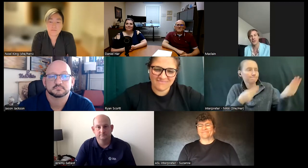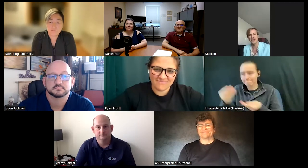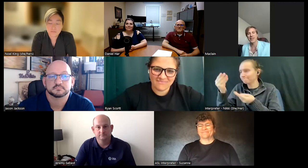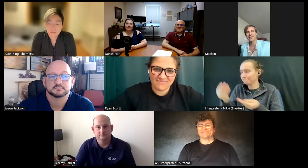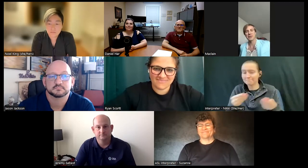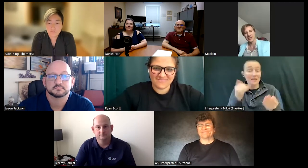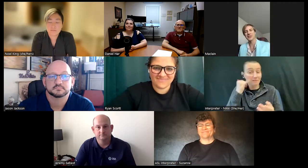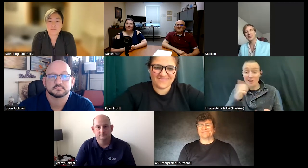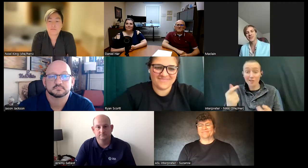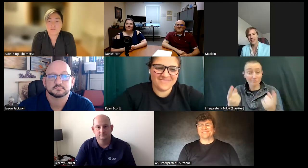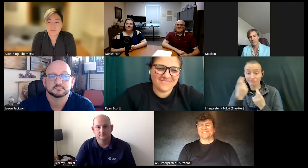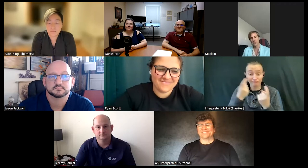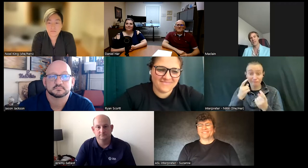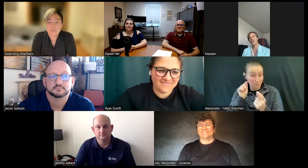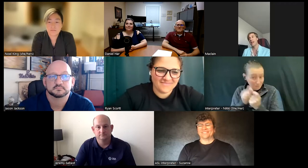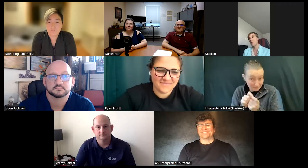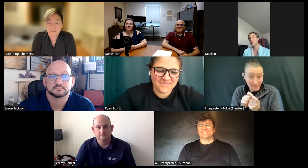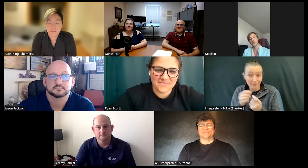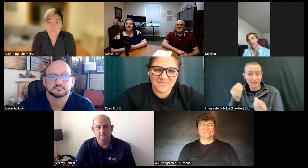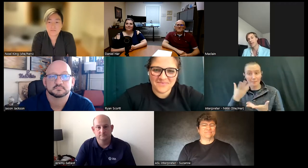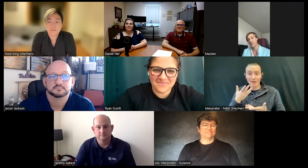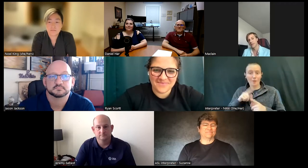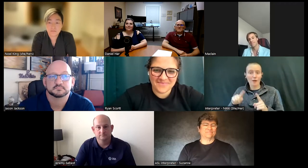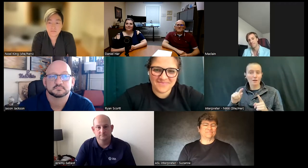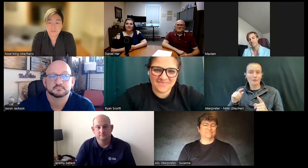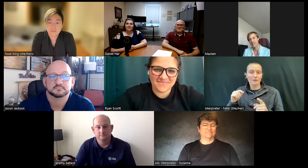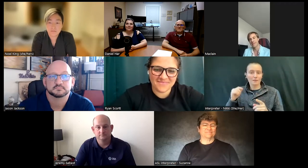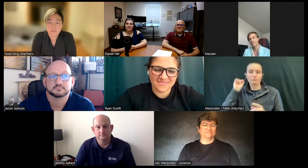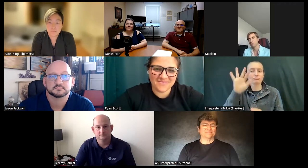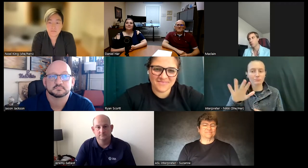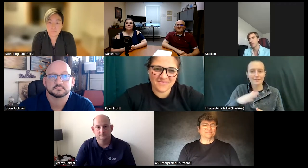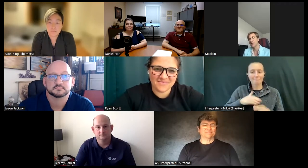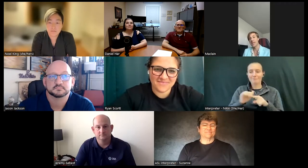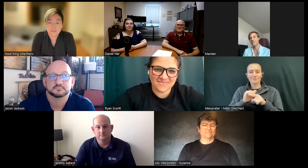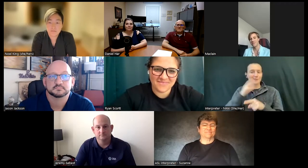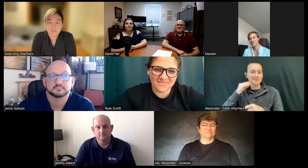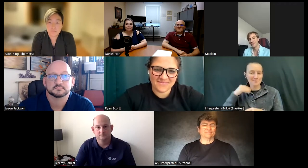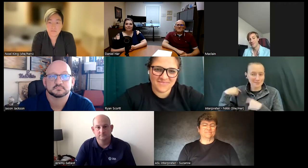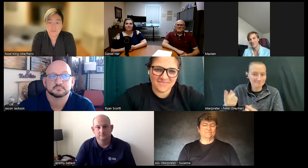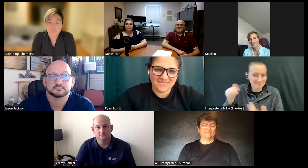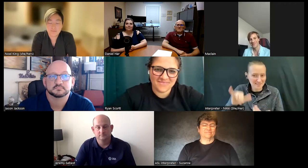questions that's but that's that's that's a lot of where my training comes from so yeah